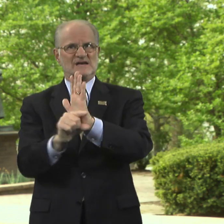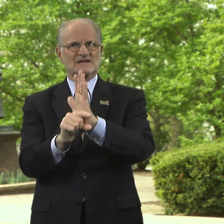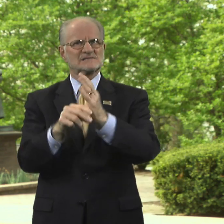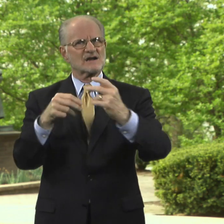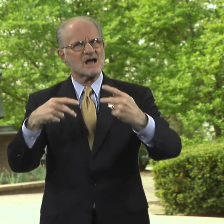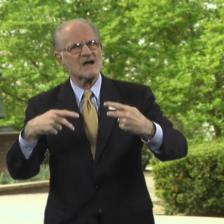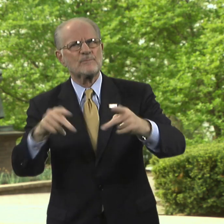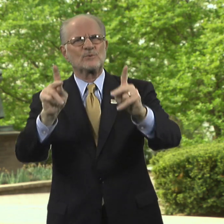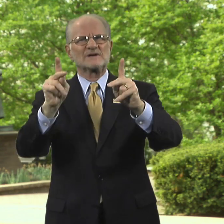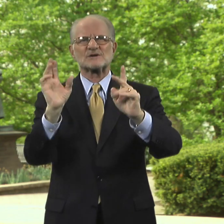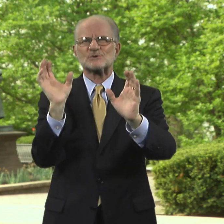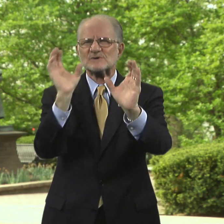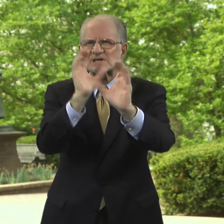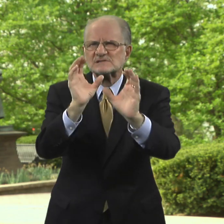an opportunity to explore